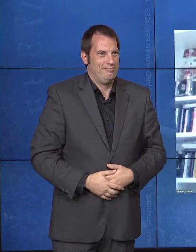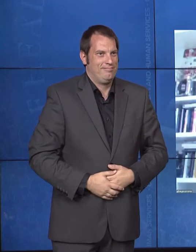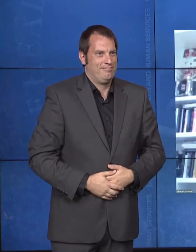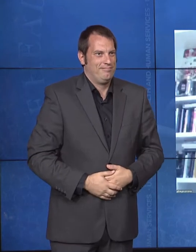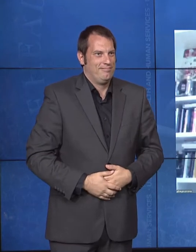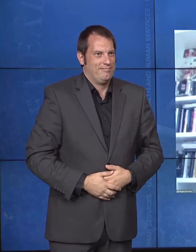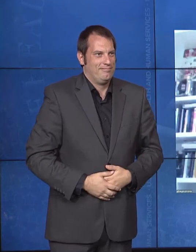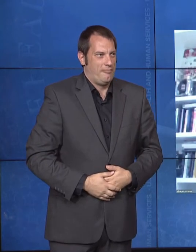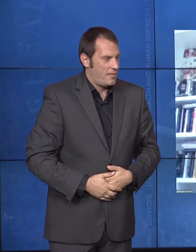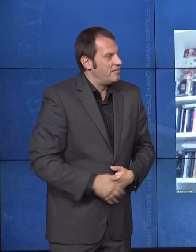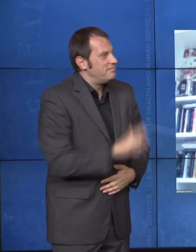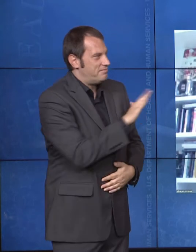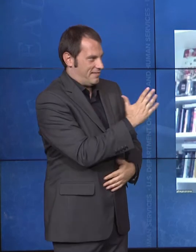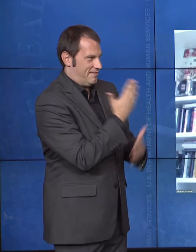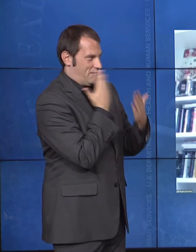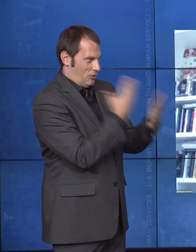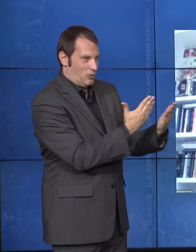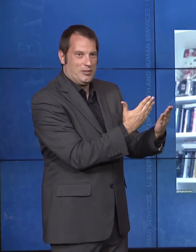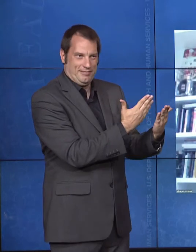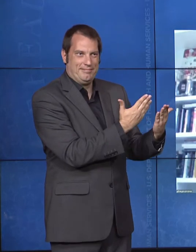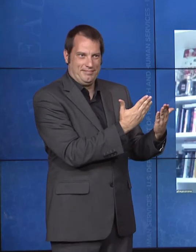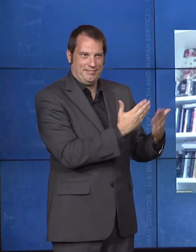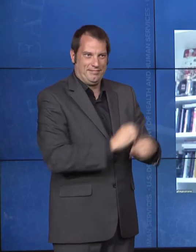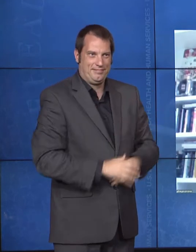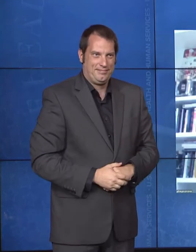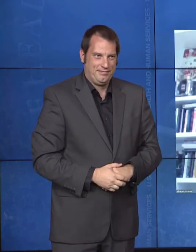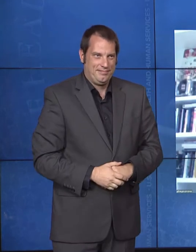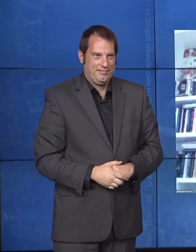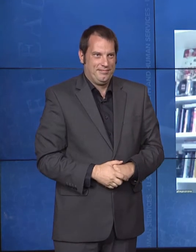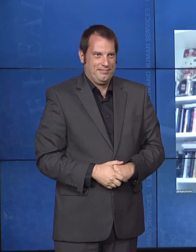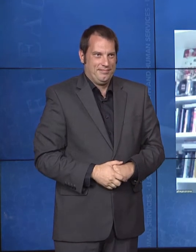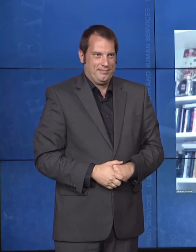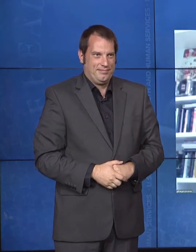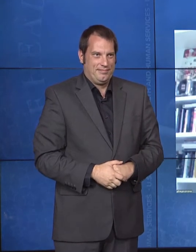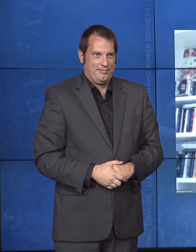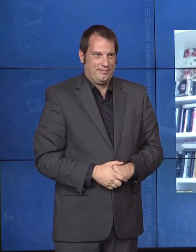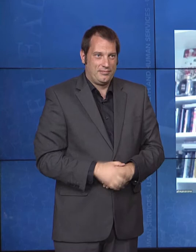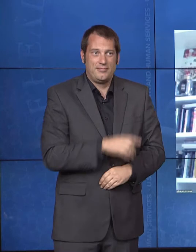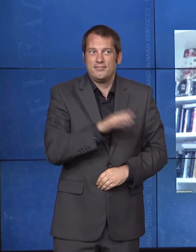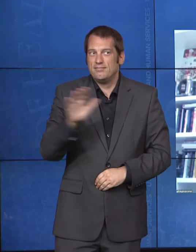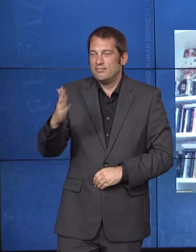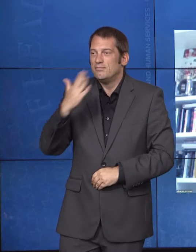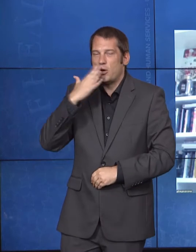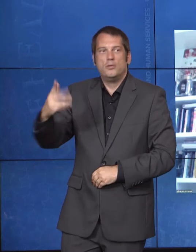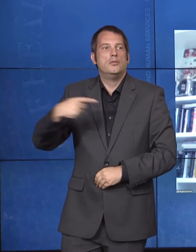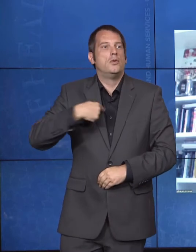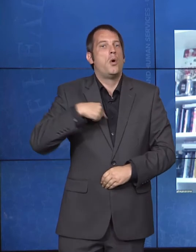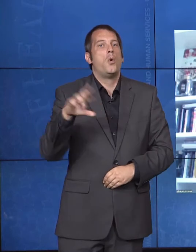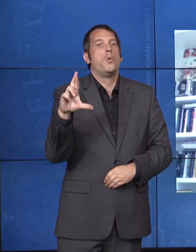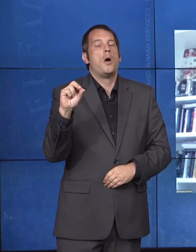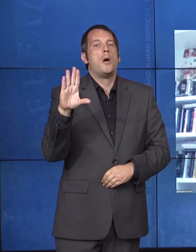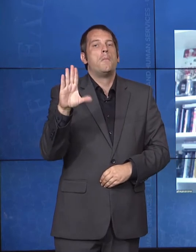Roger Severino: Thank you, mister secretary. This is Roger Severino, I’m the director of the Office for Civil Rights at HHS. Mr. Secretary, thank you for your leadership on